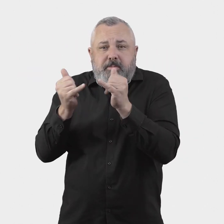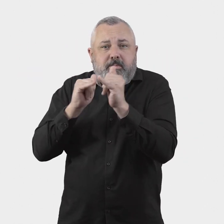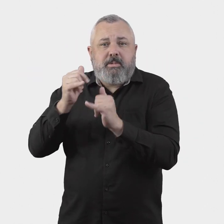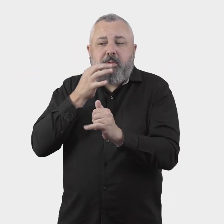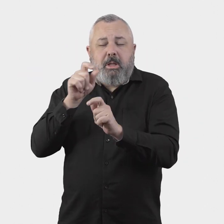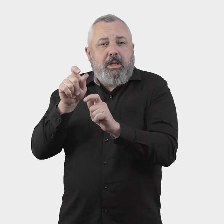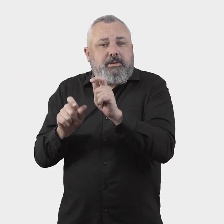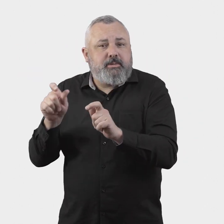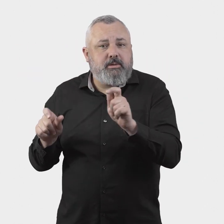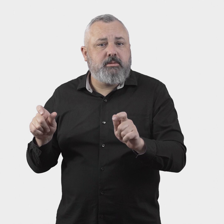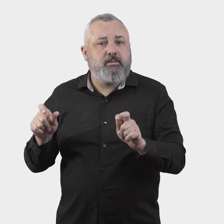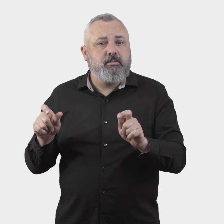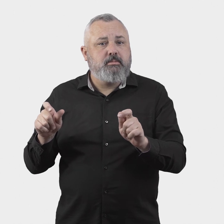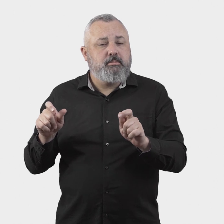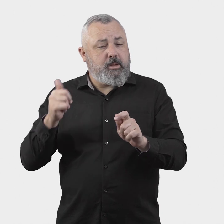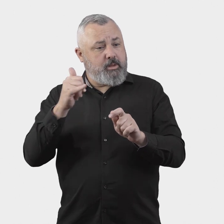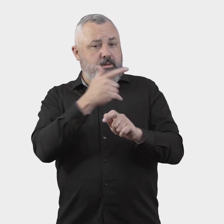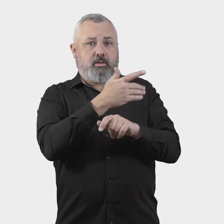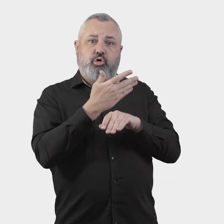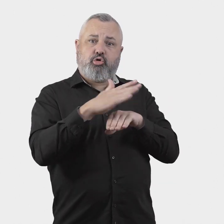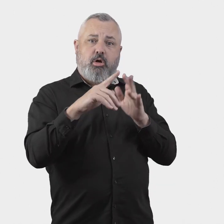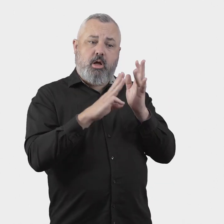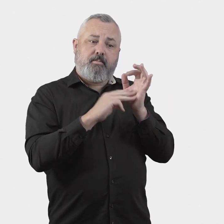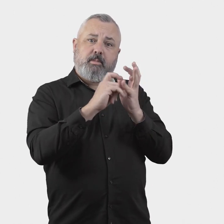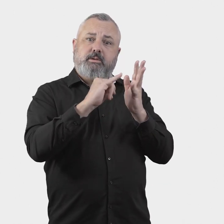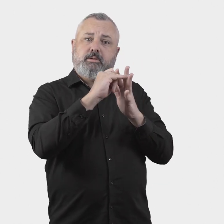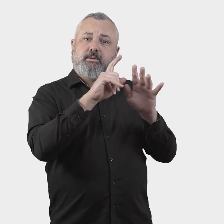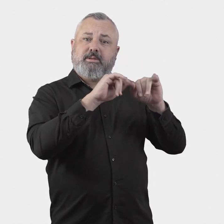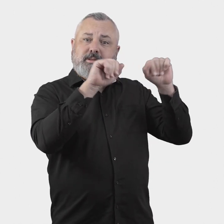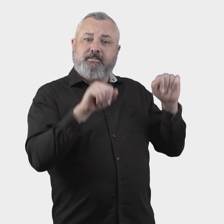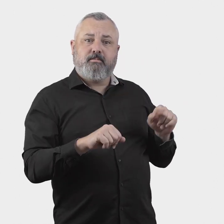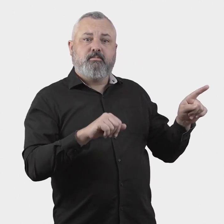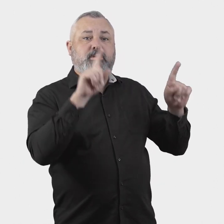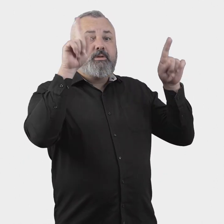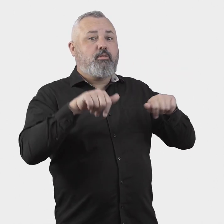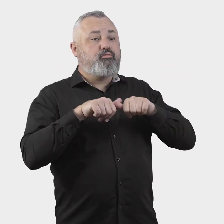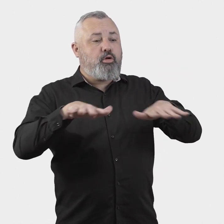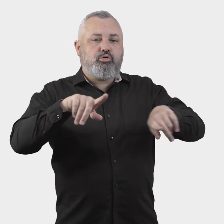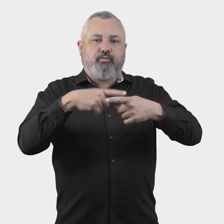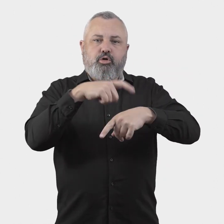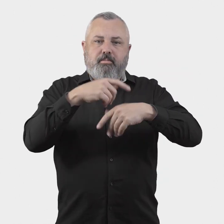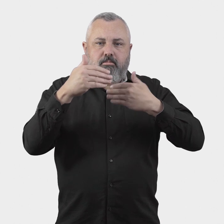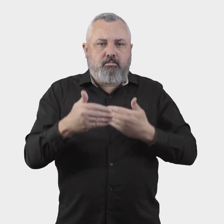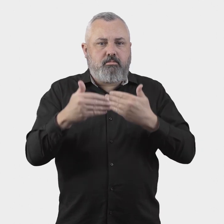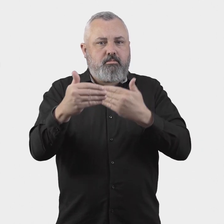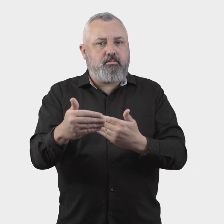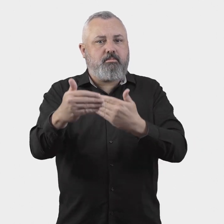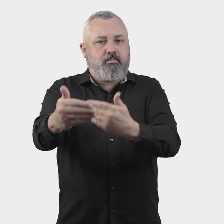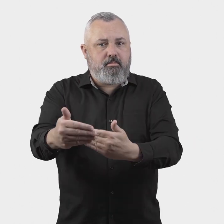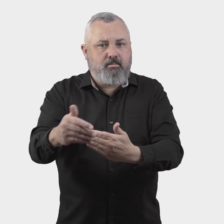and airports, there may be benefits to commencing the scheme in stages.